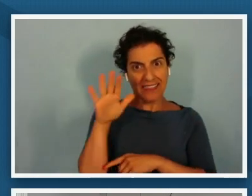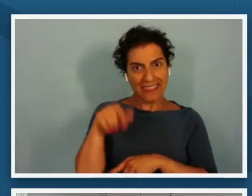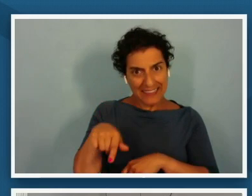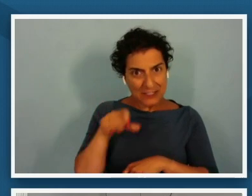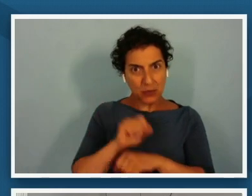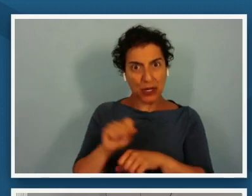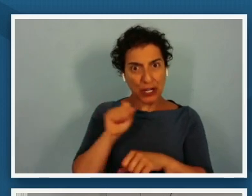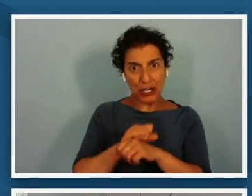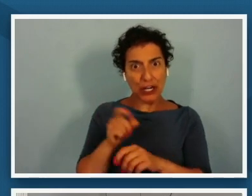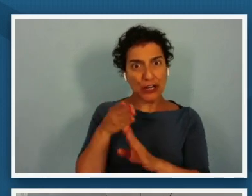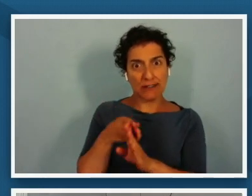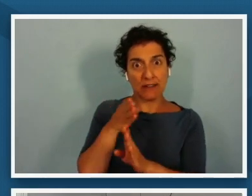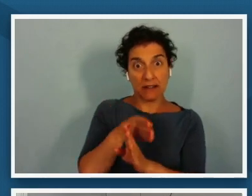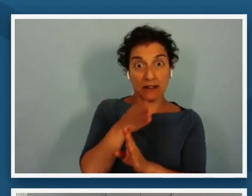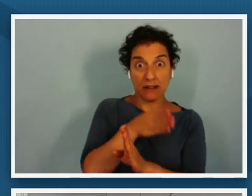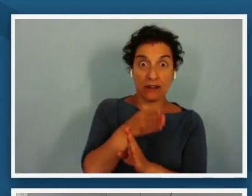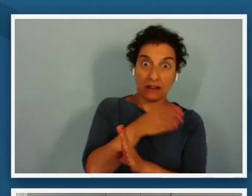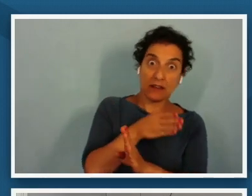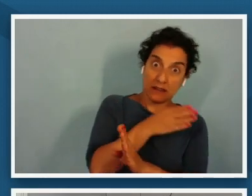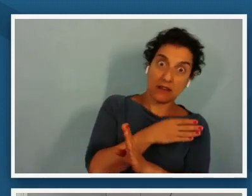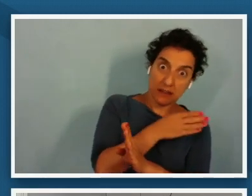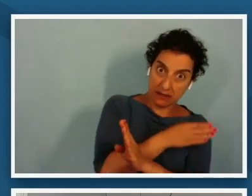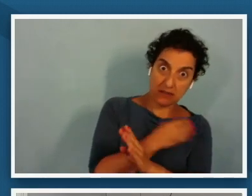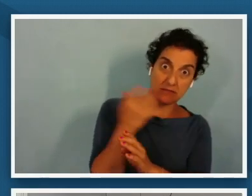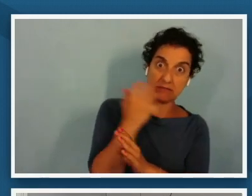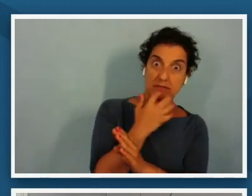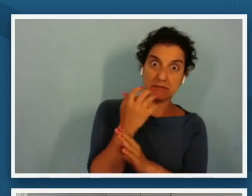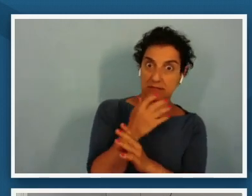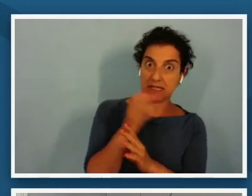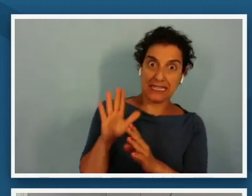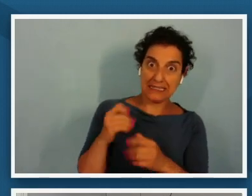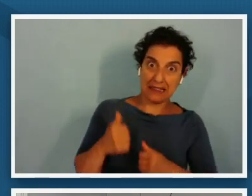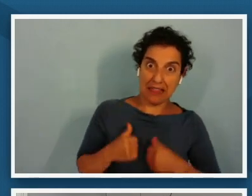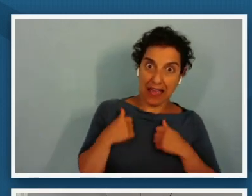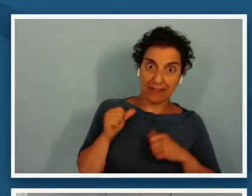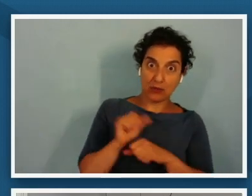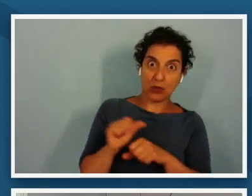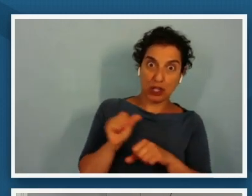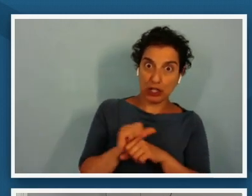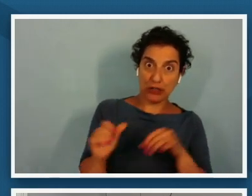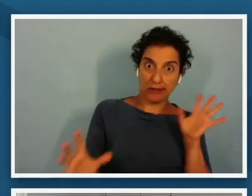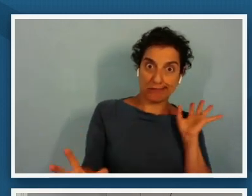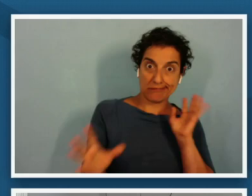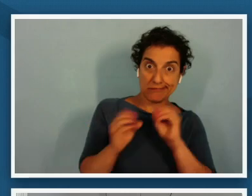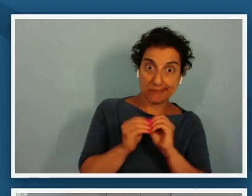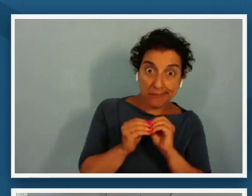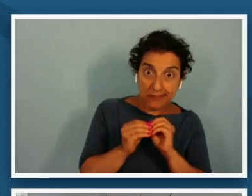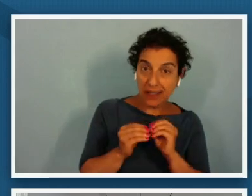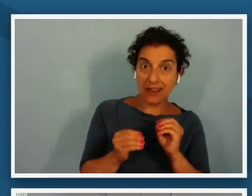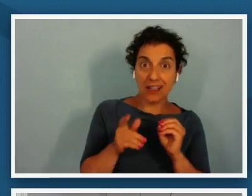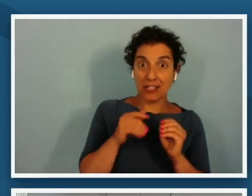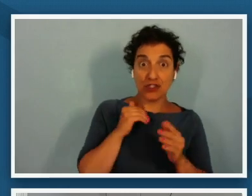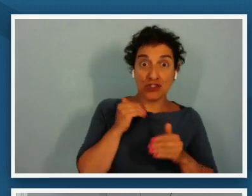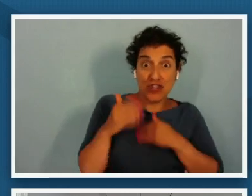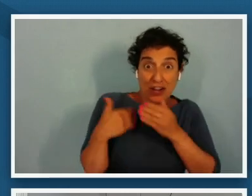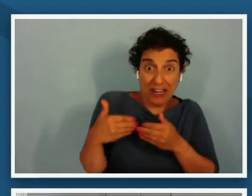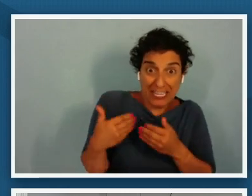this is a life's work over